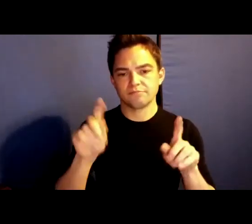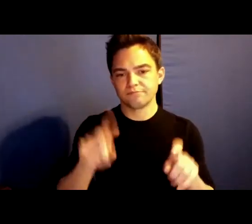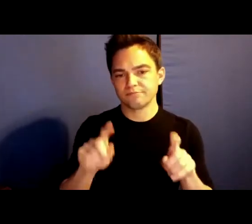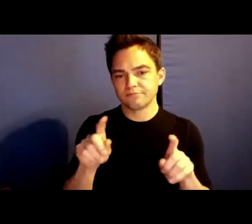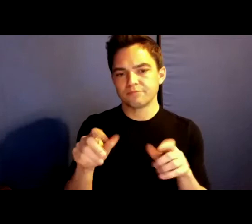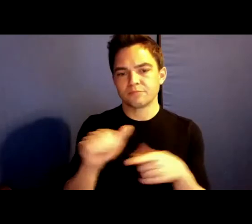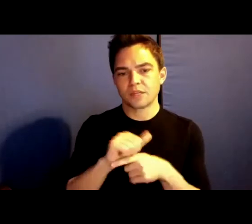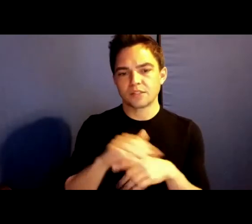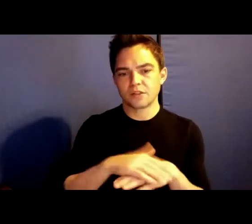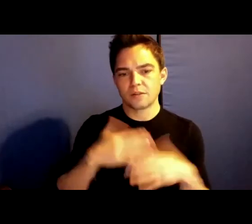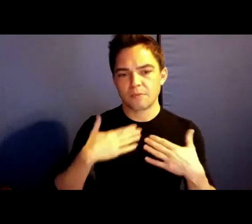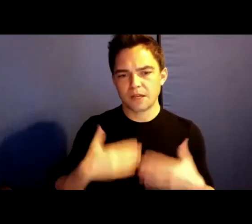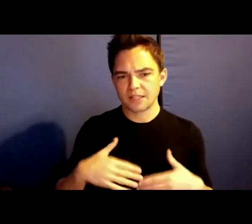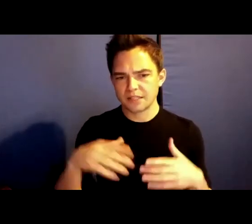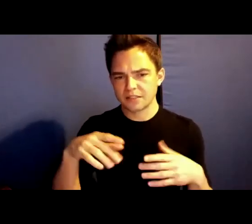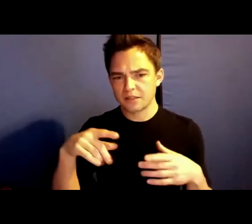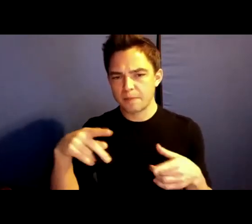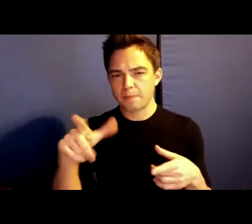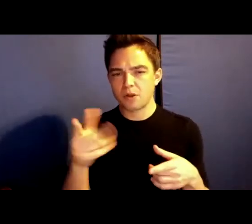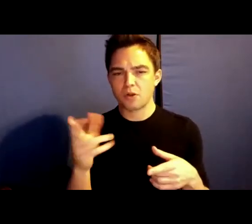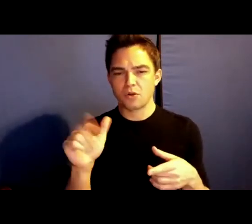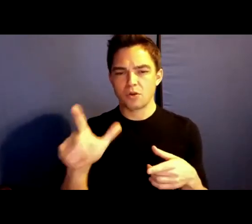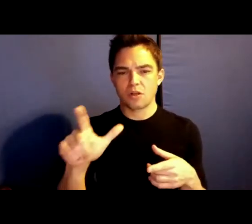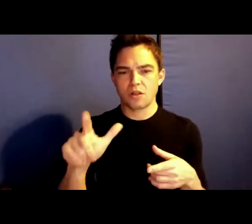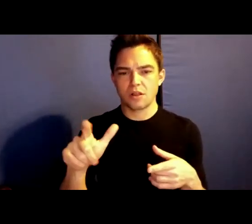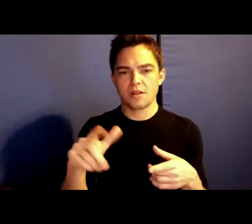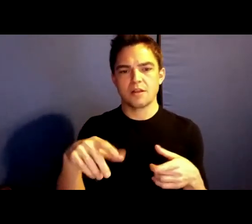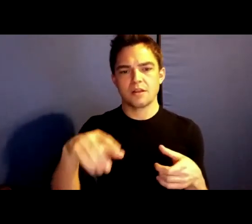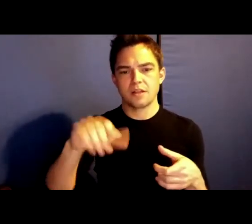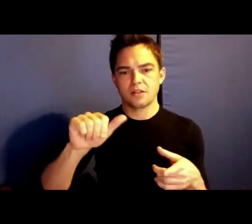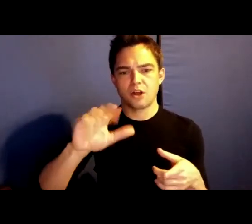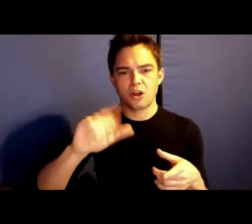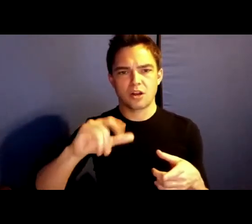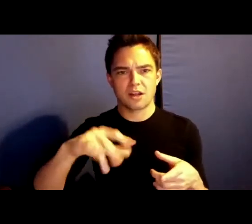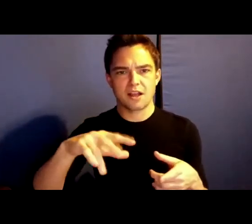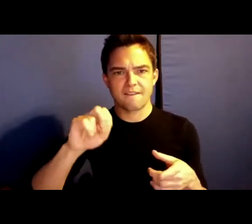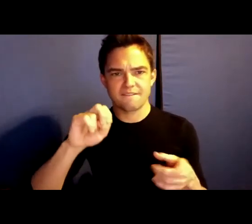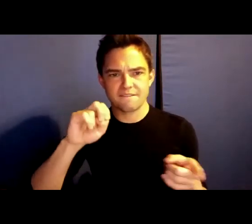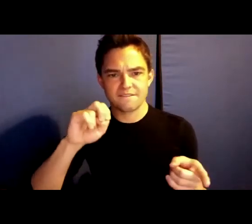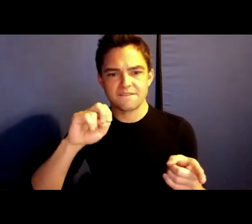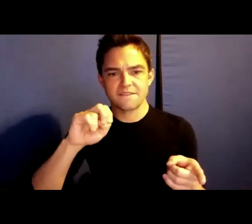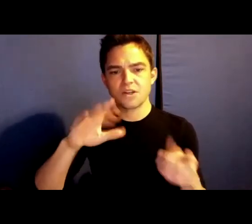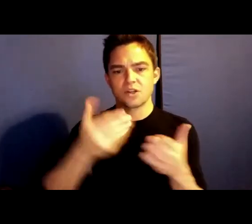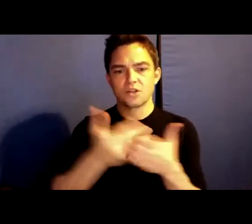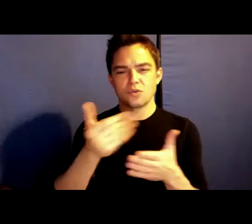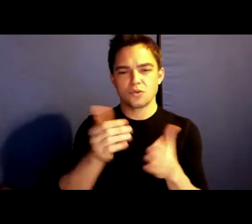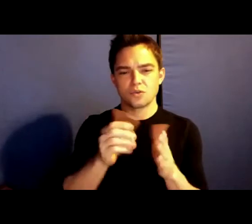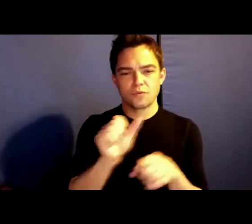plural and porous archive. Her newest work is The Breaks from Coach House